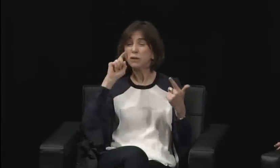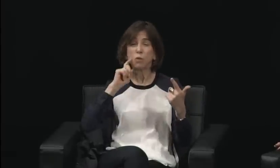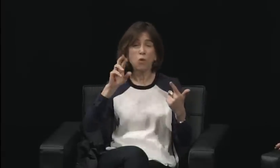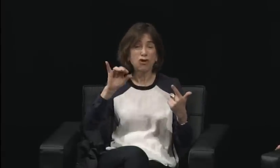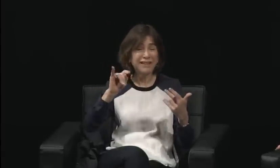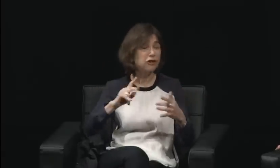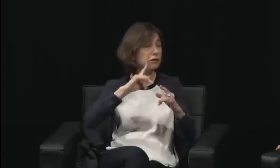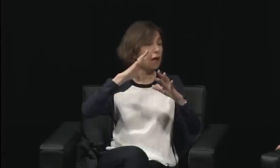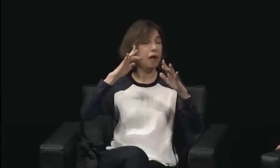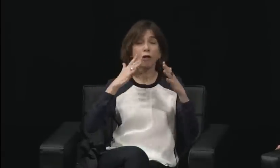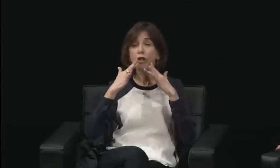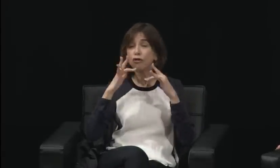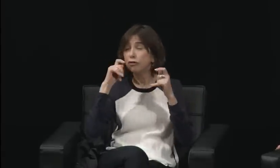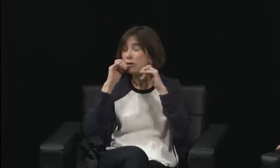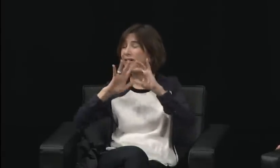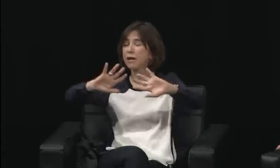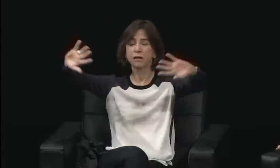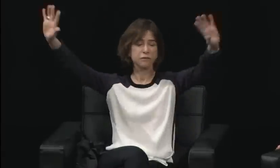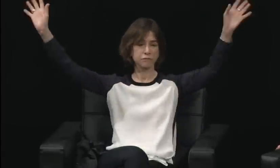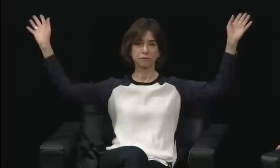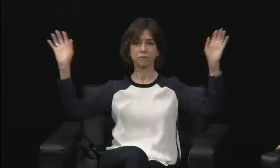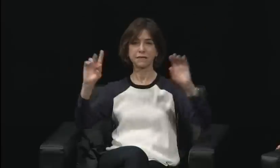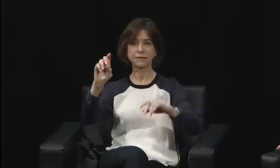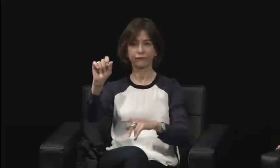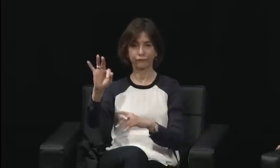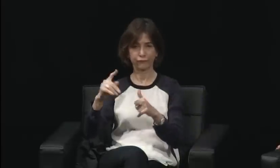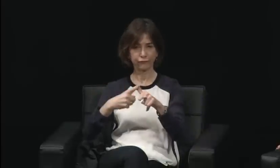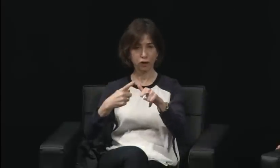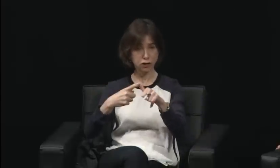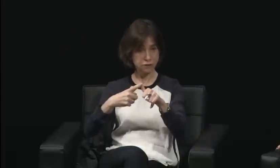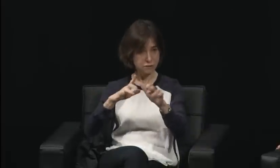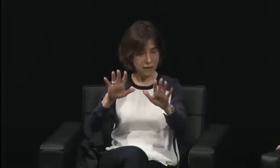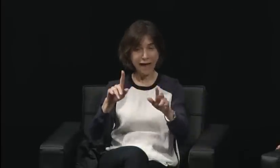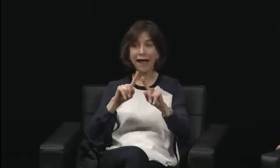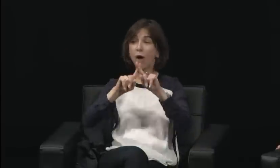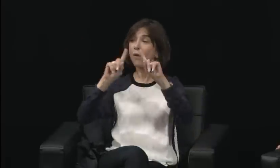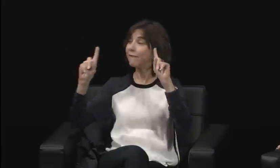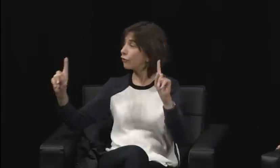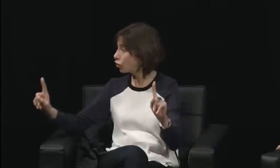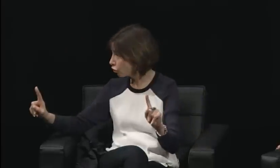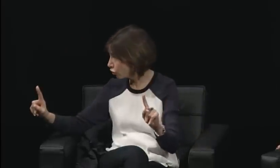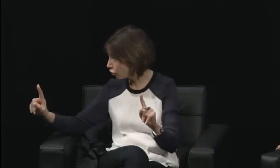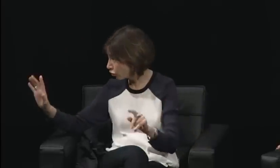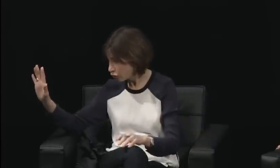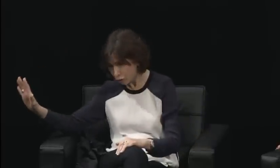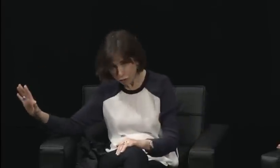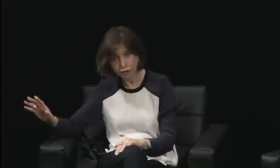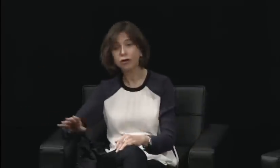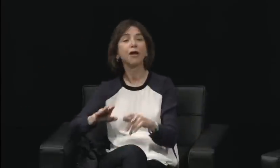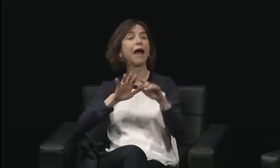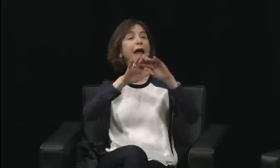but there was that woman representation. For the most part, doing the movement,